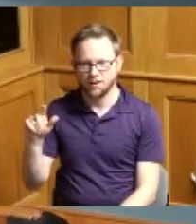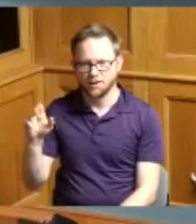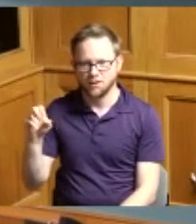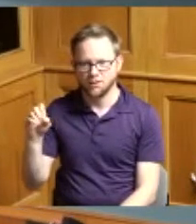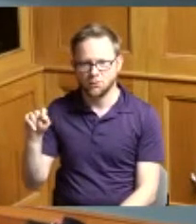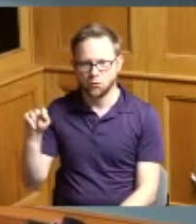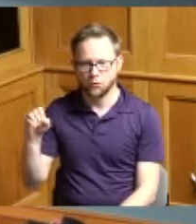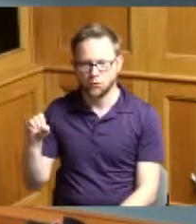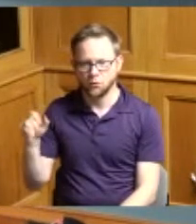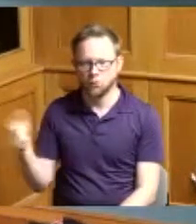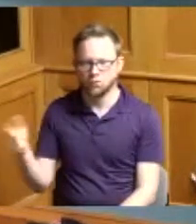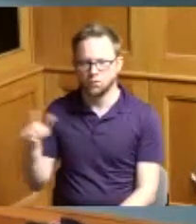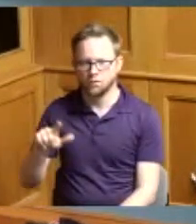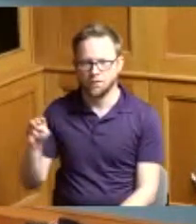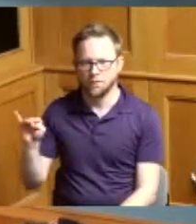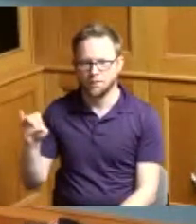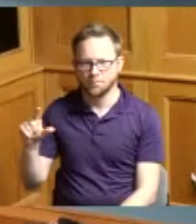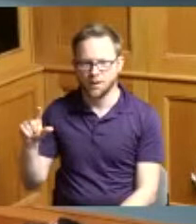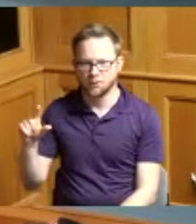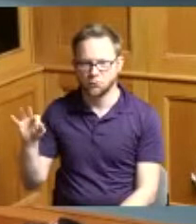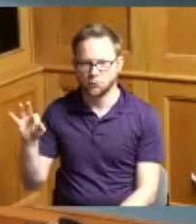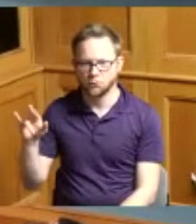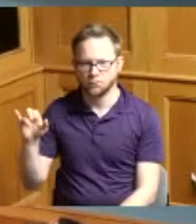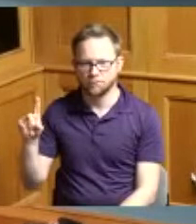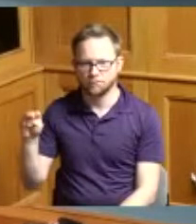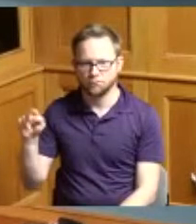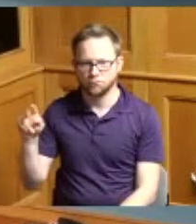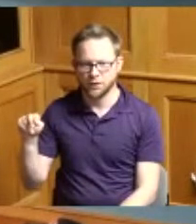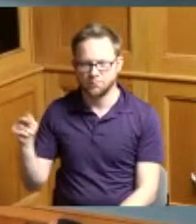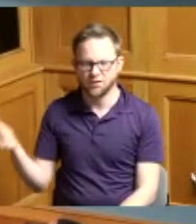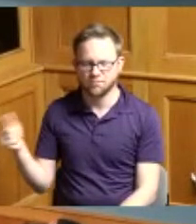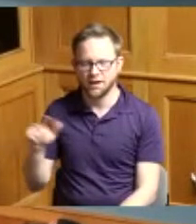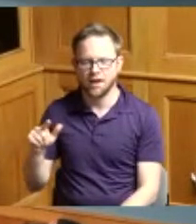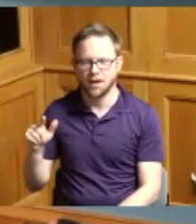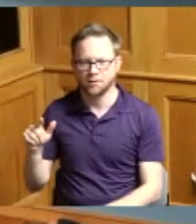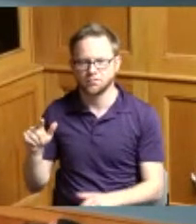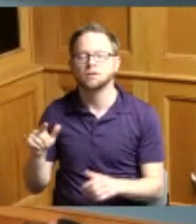and I am Stephanie Summerow Dumas the President of the Hamilton County Board of Commission so welcome